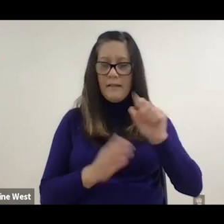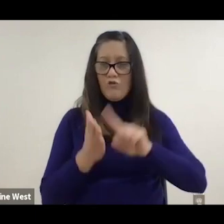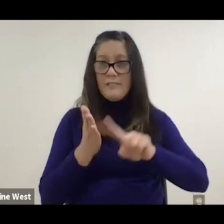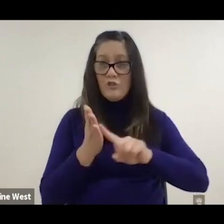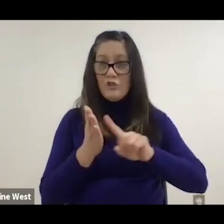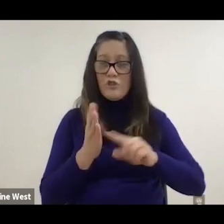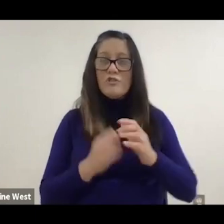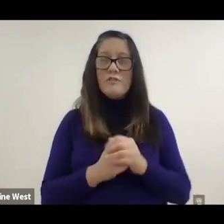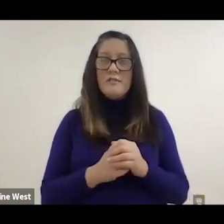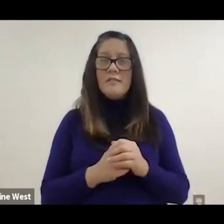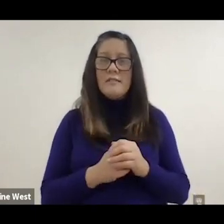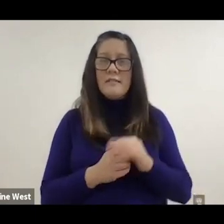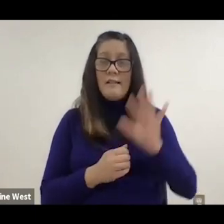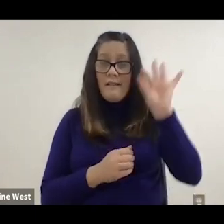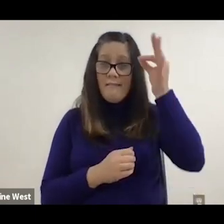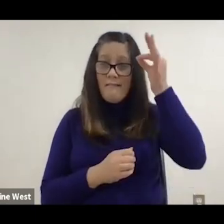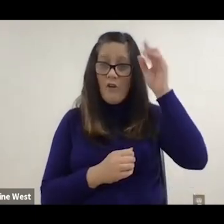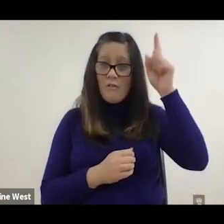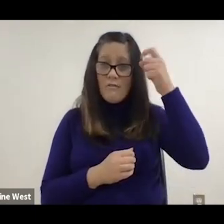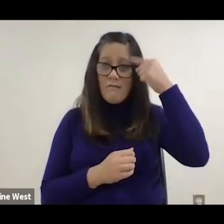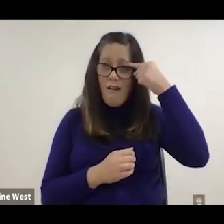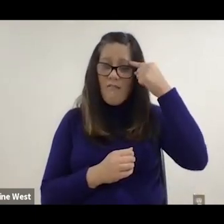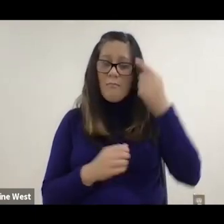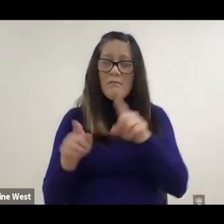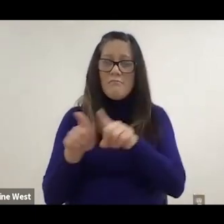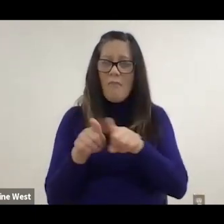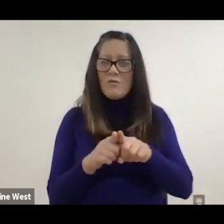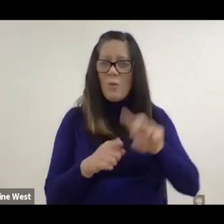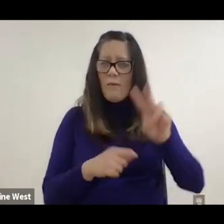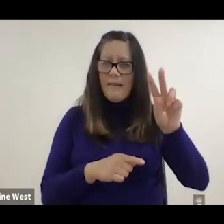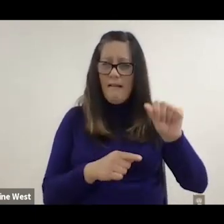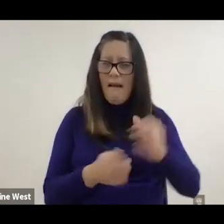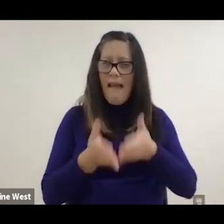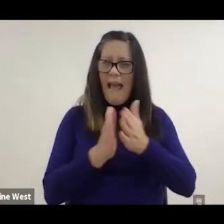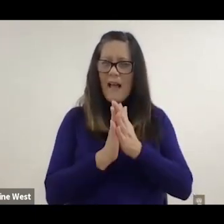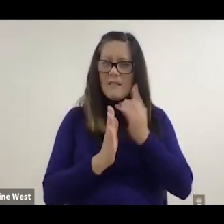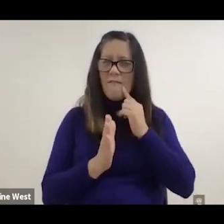for such road map that Department of Veterans Affairs has called for such road map.